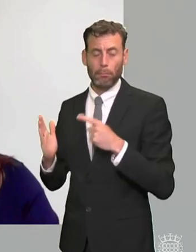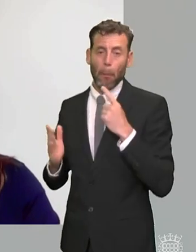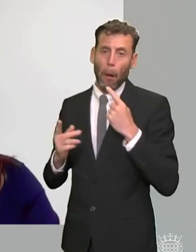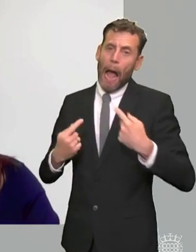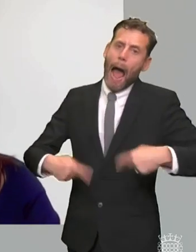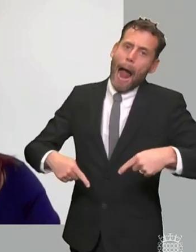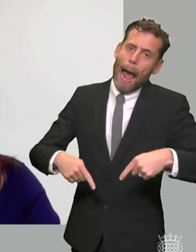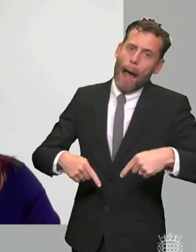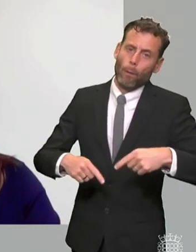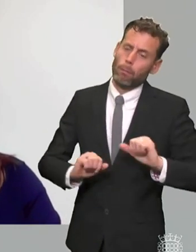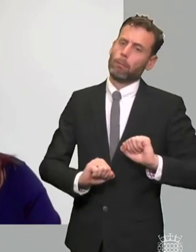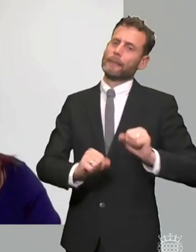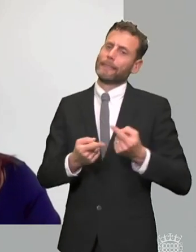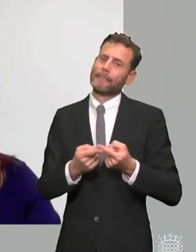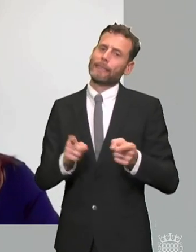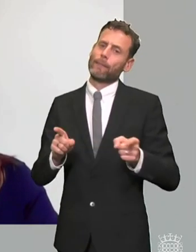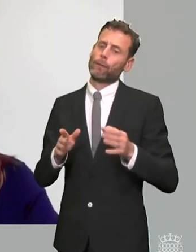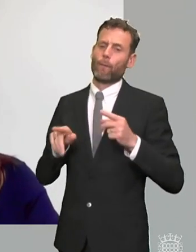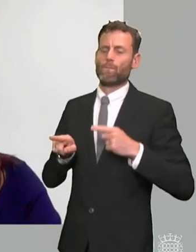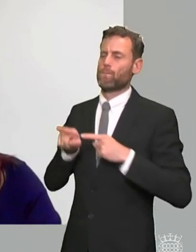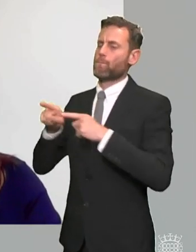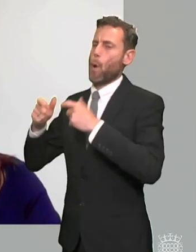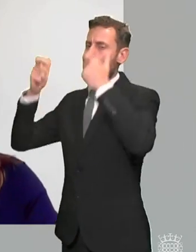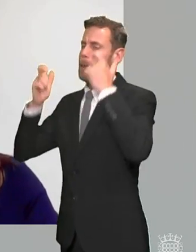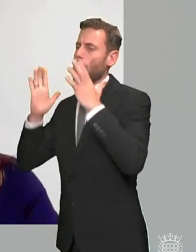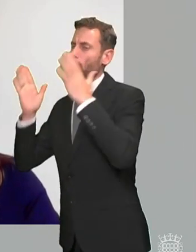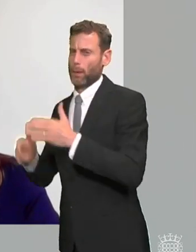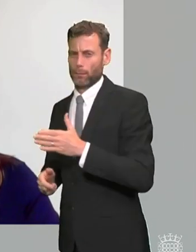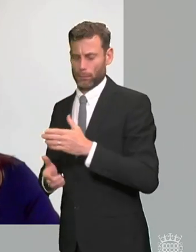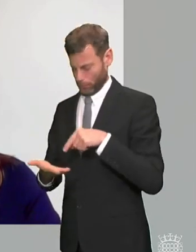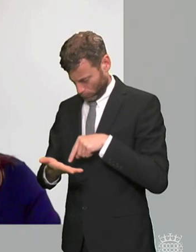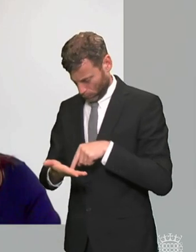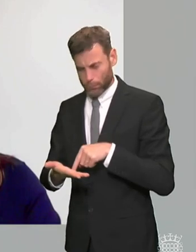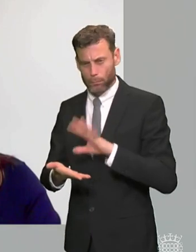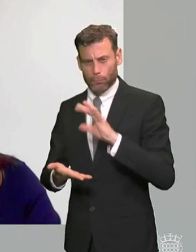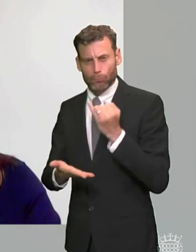legal framework for meeting the needs of children young people with send the problem is that